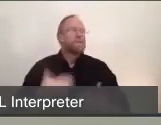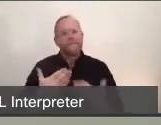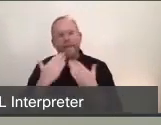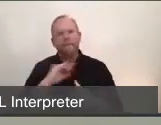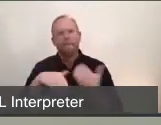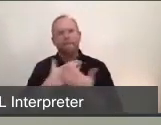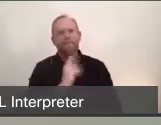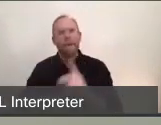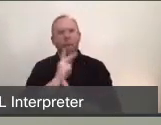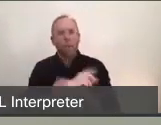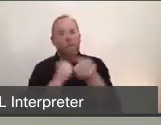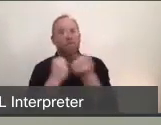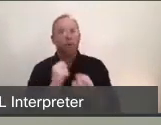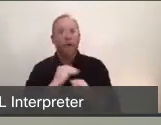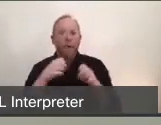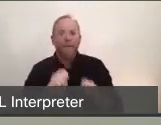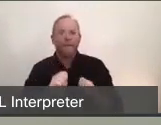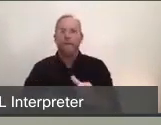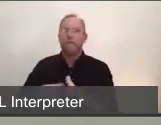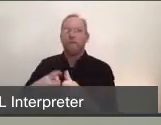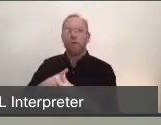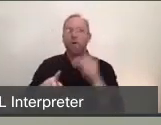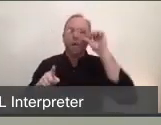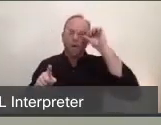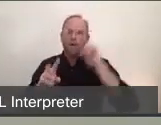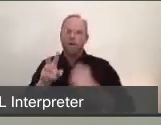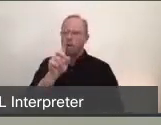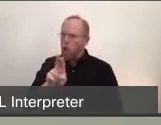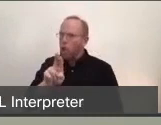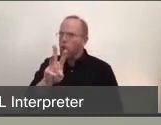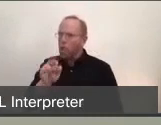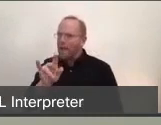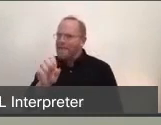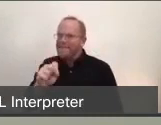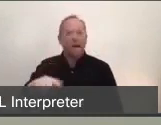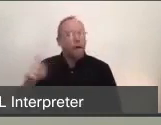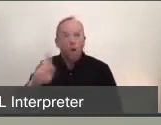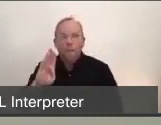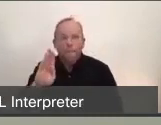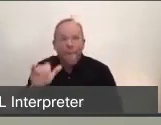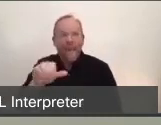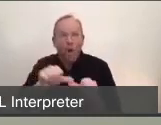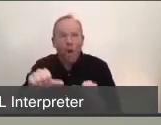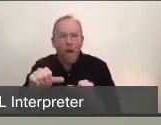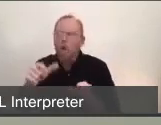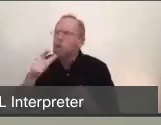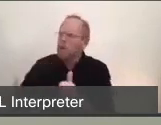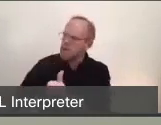My first thanks goes to Dr. Matt Willis, and the other Bay Area health officers who have led us in the nation in implementing